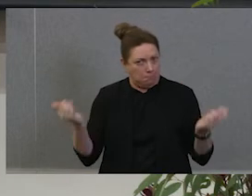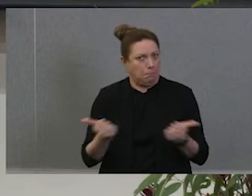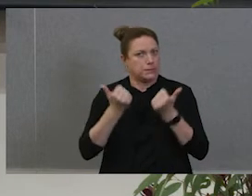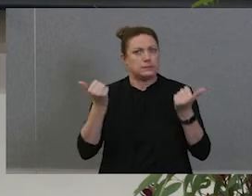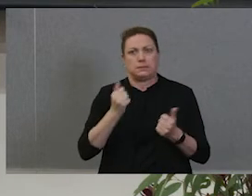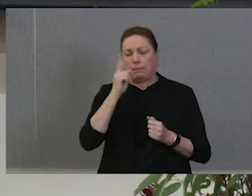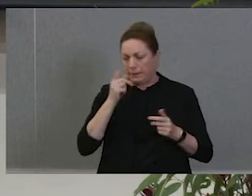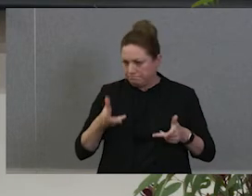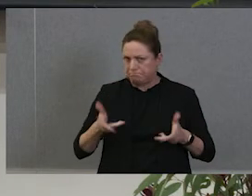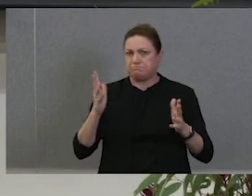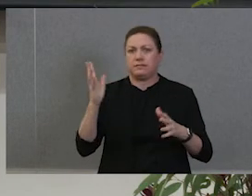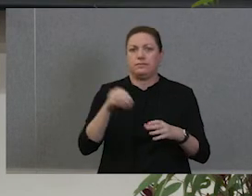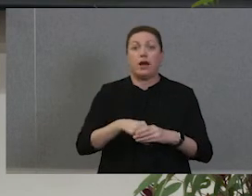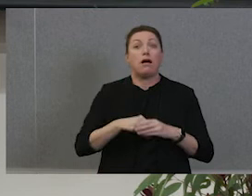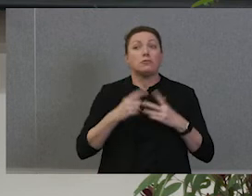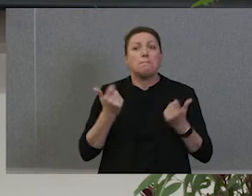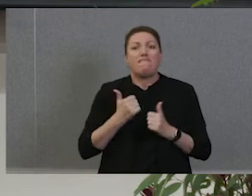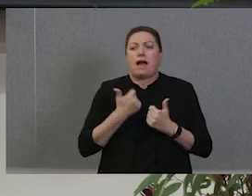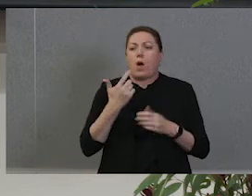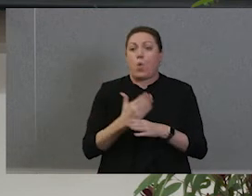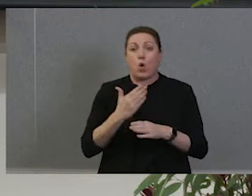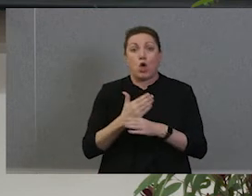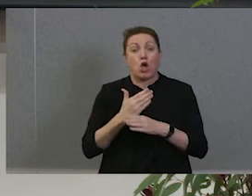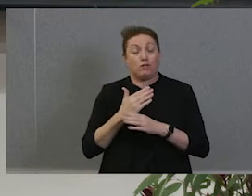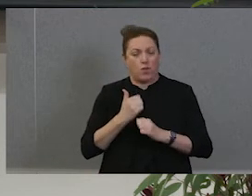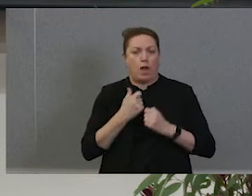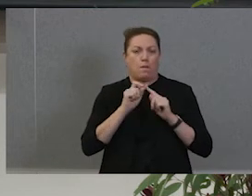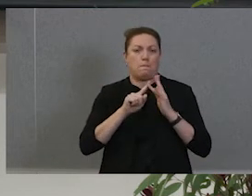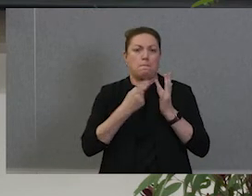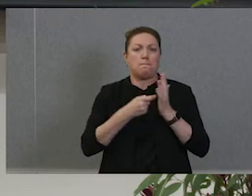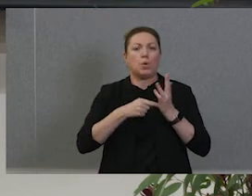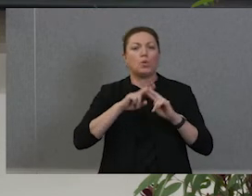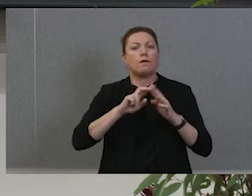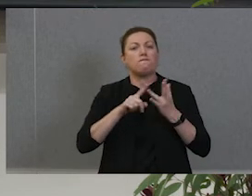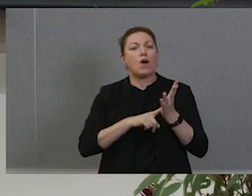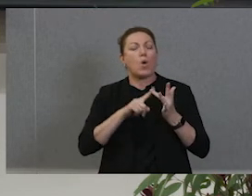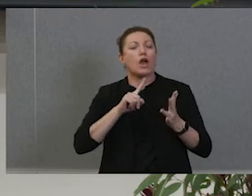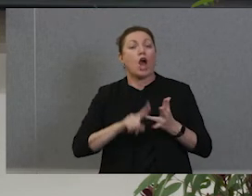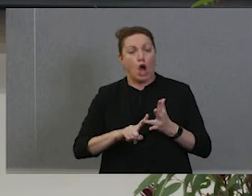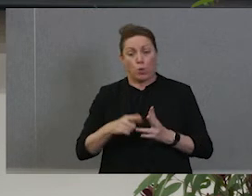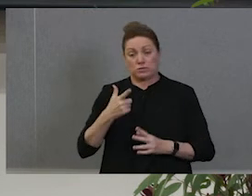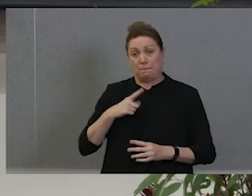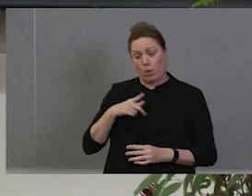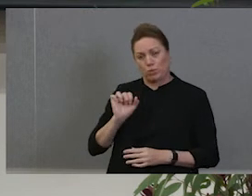work that we do now in this portfolio is in part because of the work of Rossie and her team and